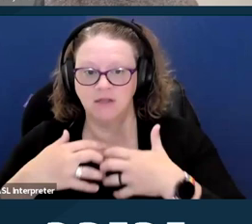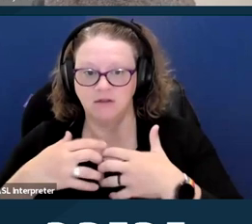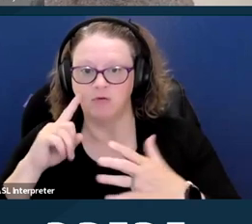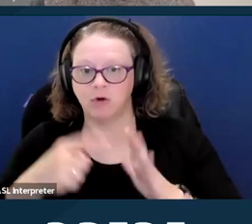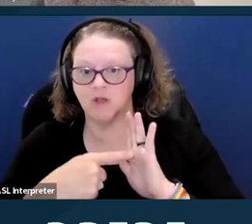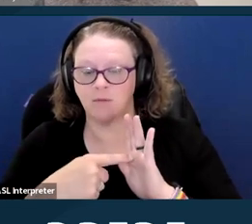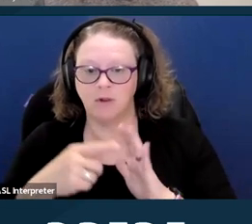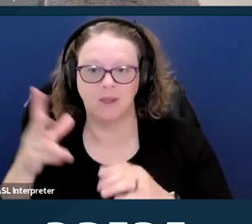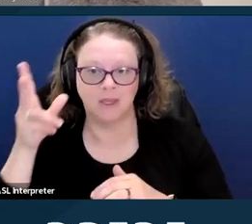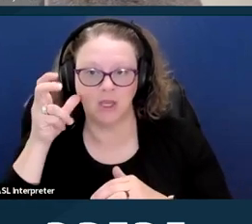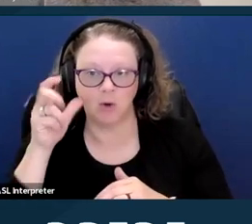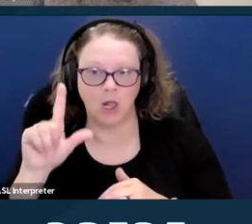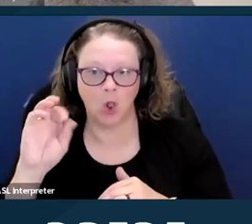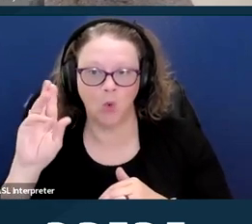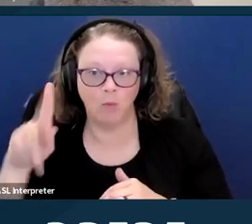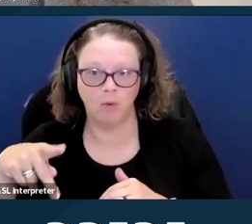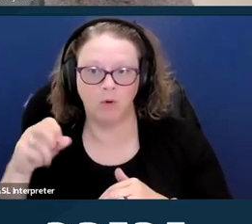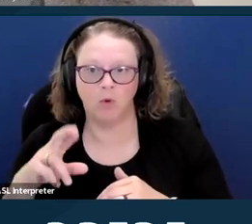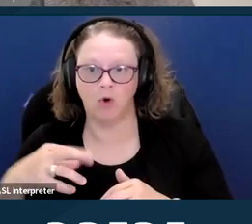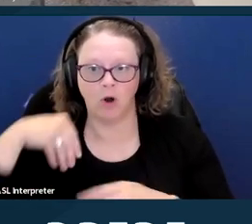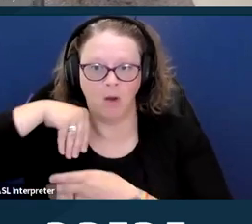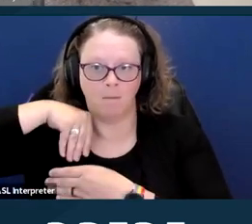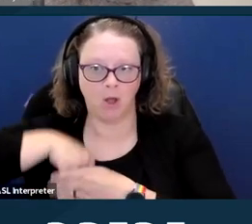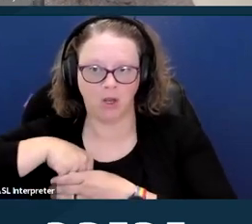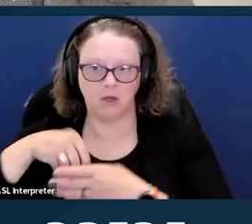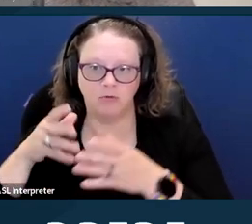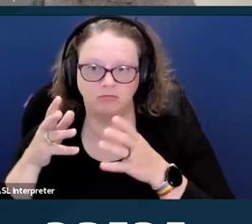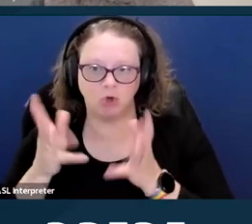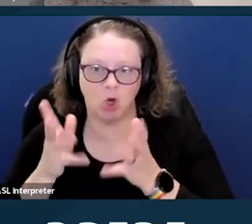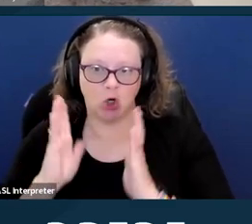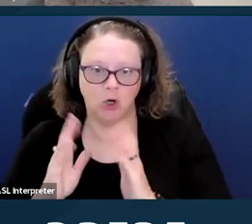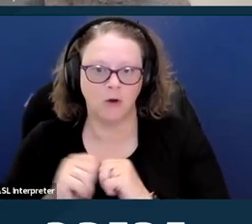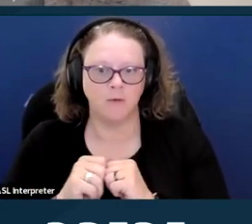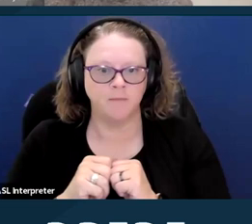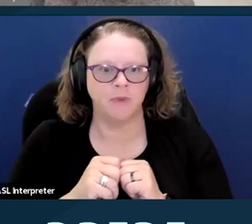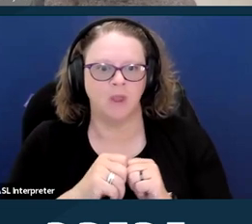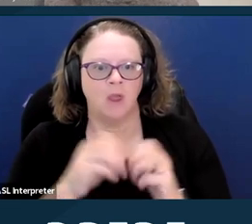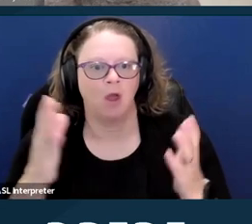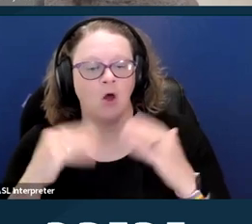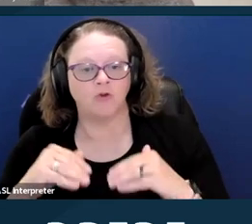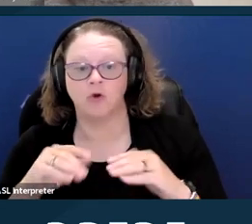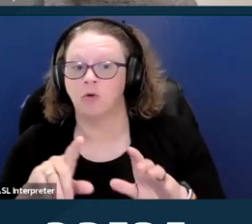Effective communication can also be insured through offering written materials in alternative formats